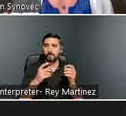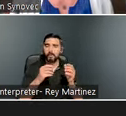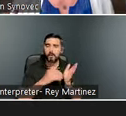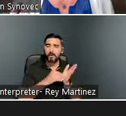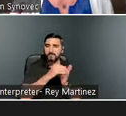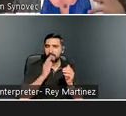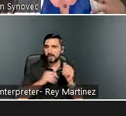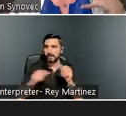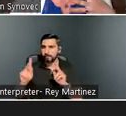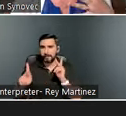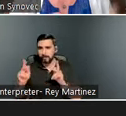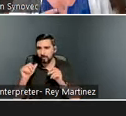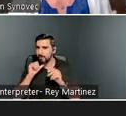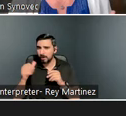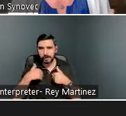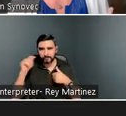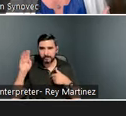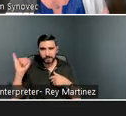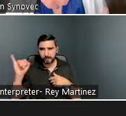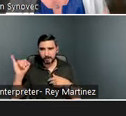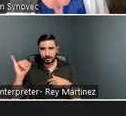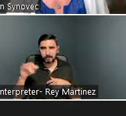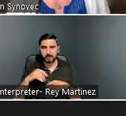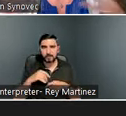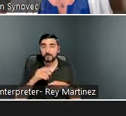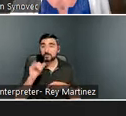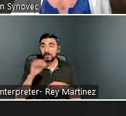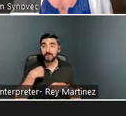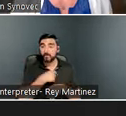the outcomes of when we don’t tailor and adapt our services and systems for people with brain